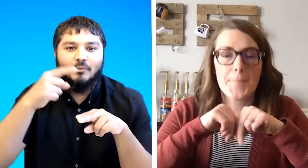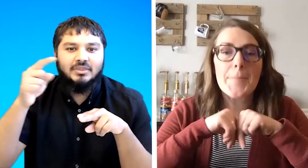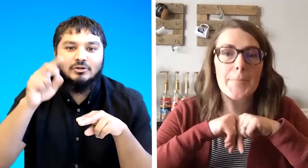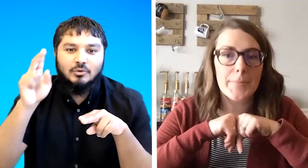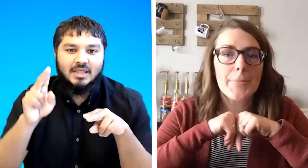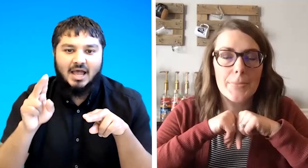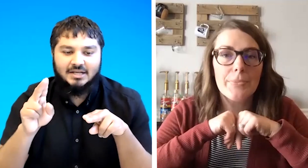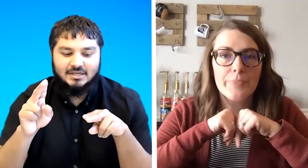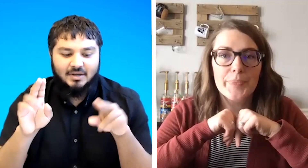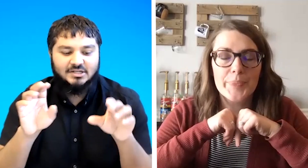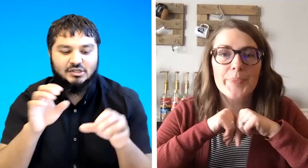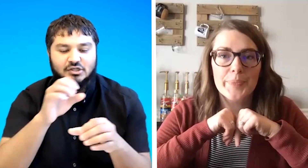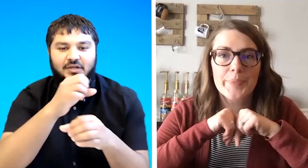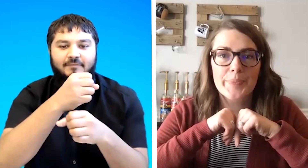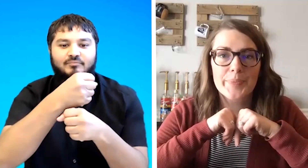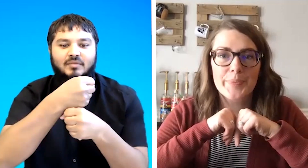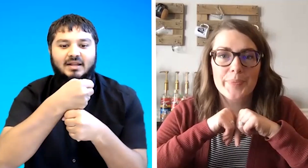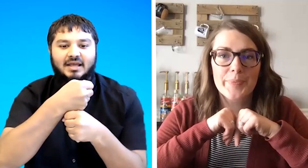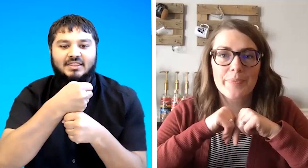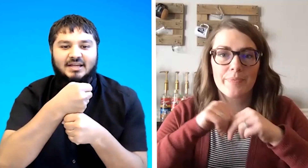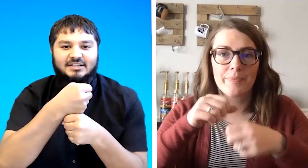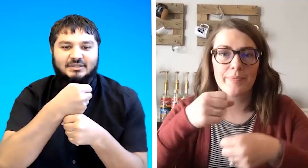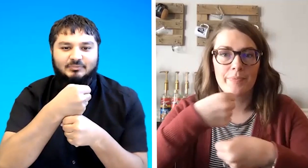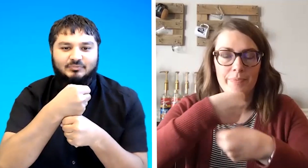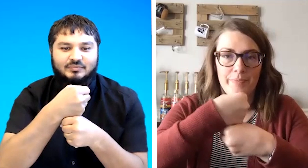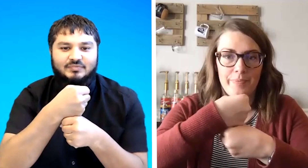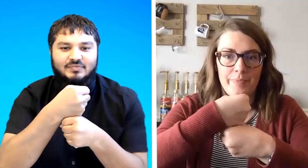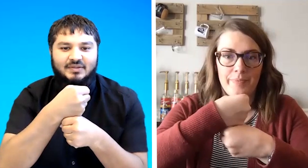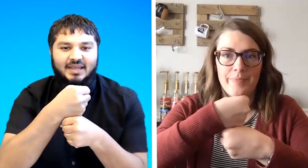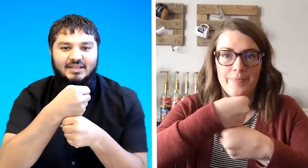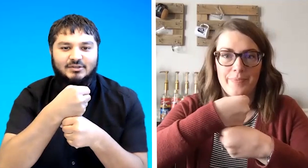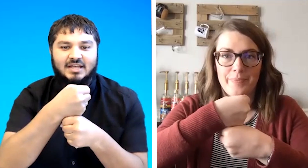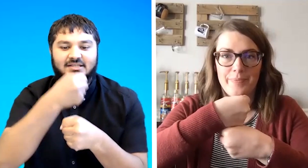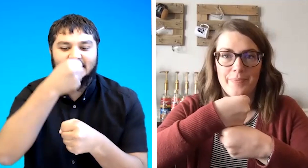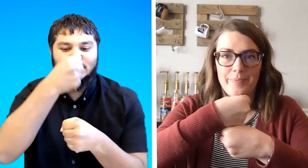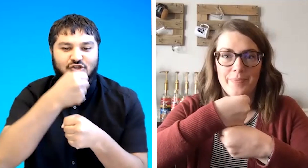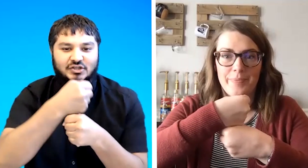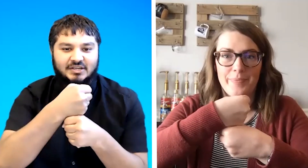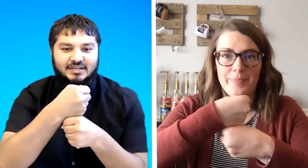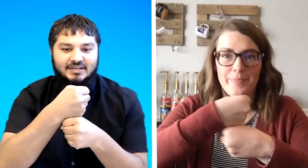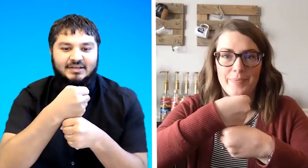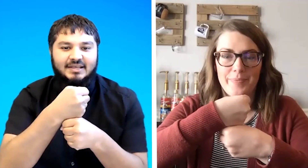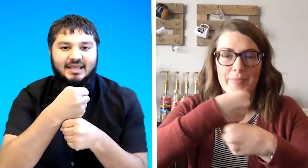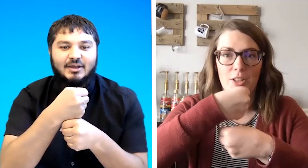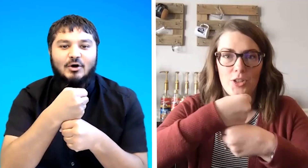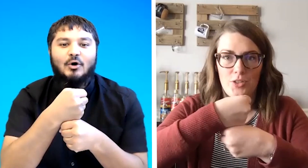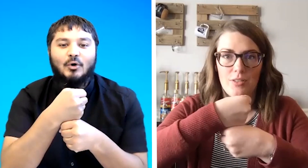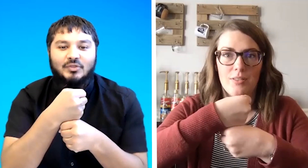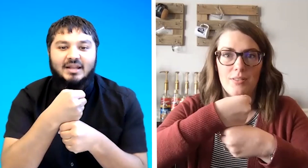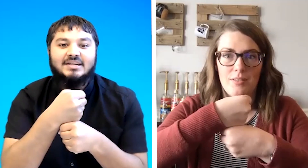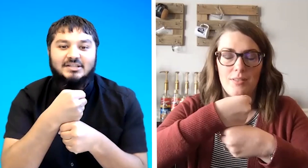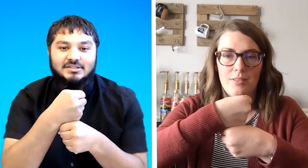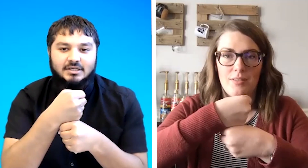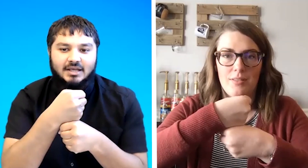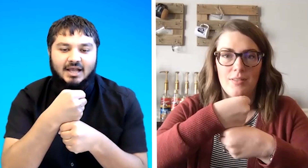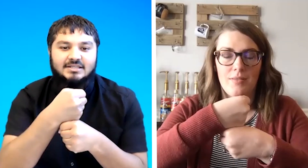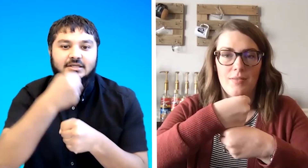they're doing the handshake letter g like that okay so that's g okay on the letter g i teach